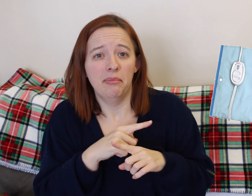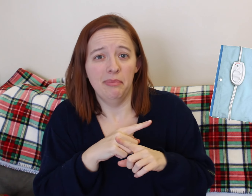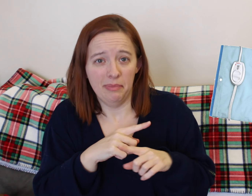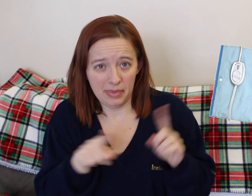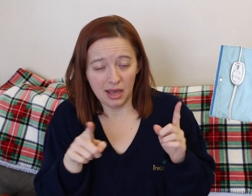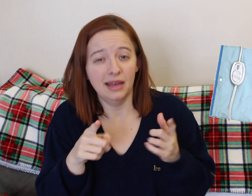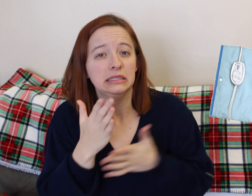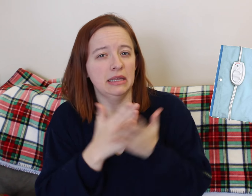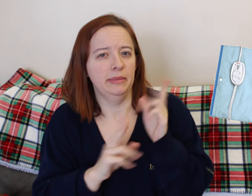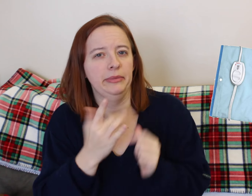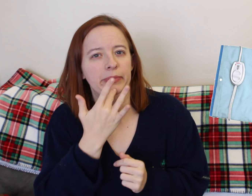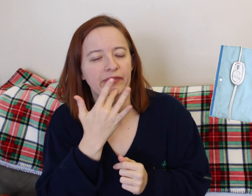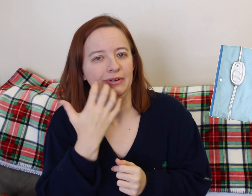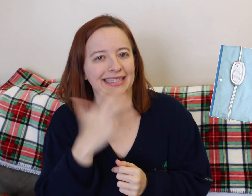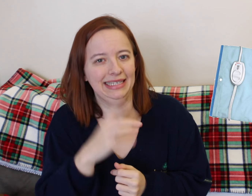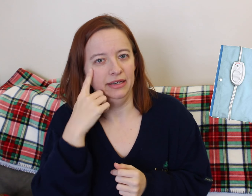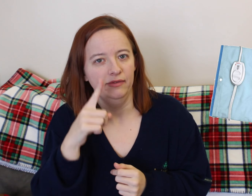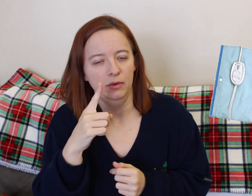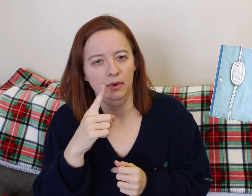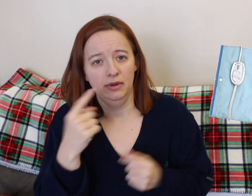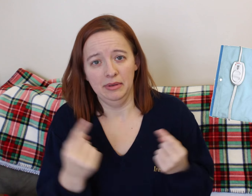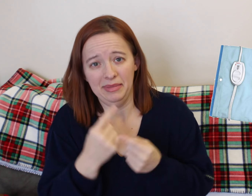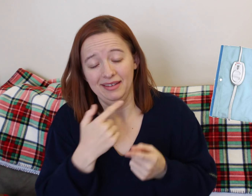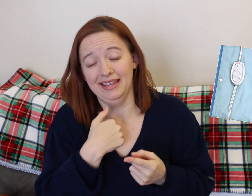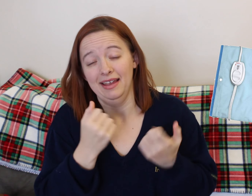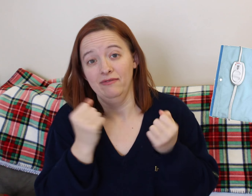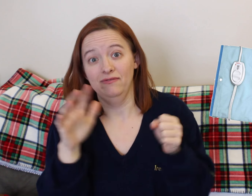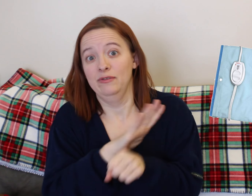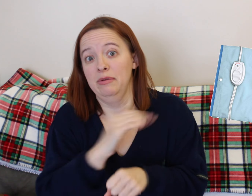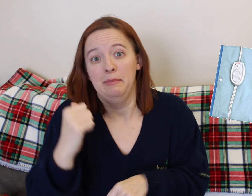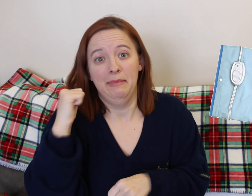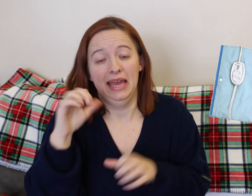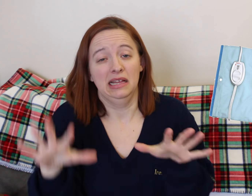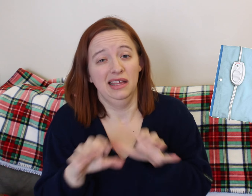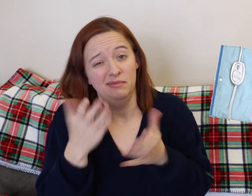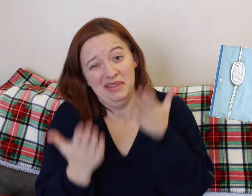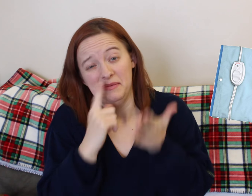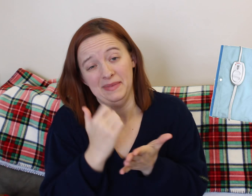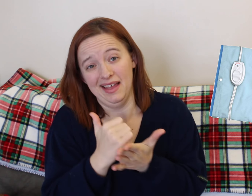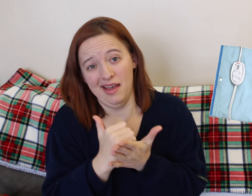Heating pad? I did not use my heating pad personally.